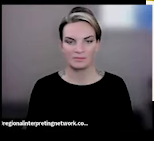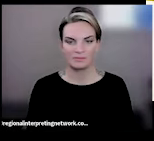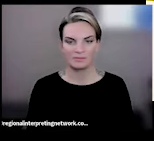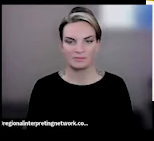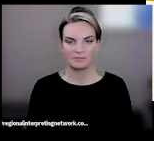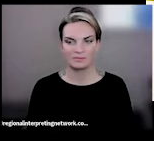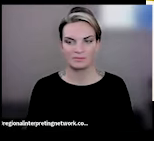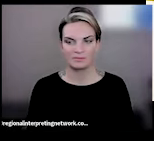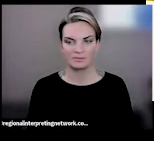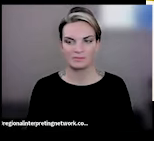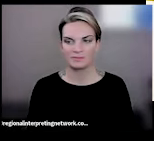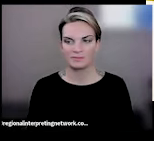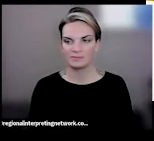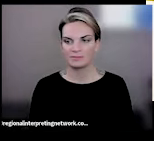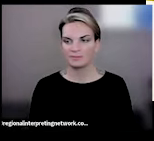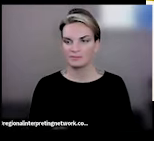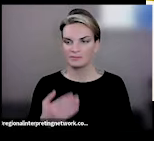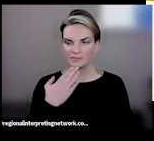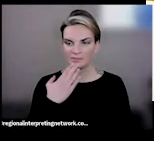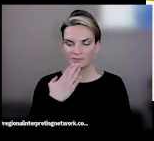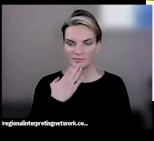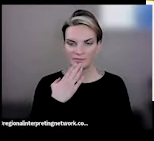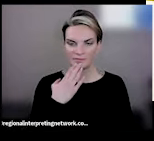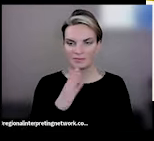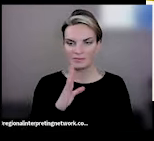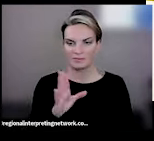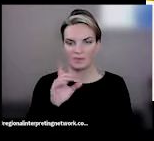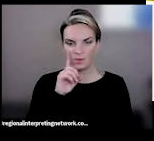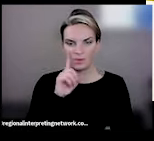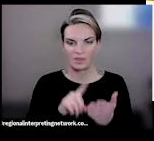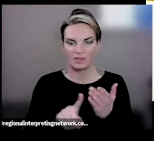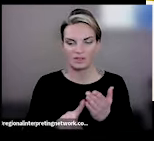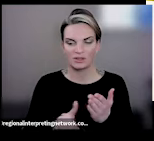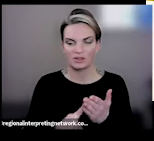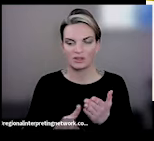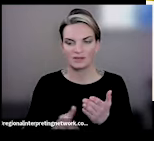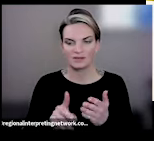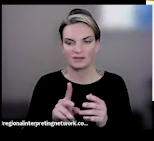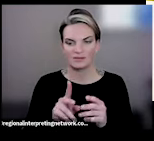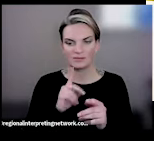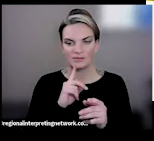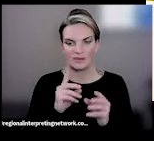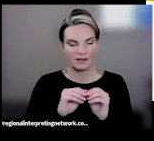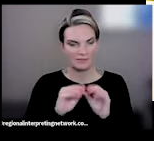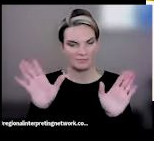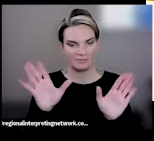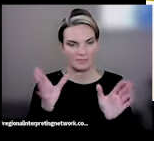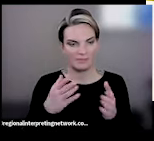you so much, Robyn. Your research is so well thought out and laid out, and I'm looking forward to seeing